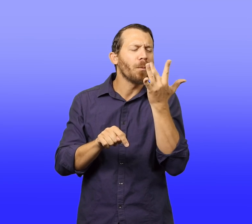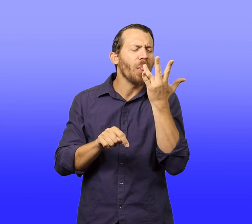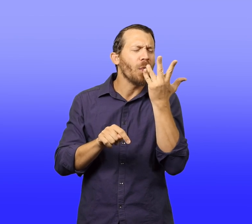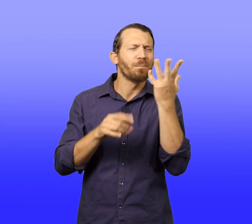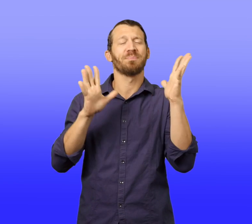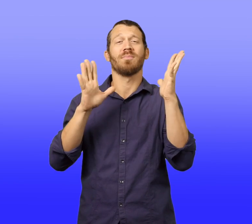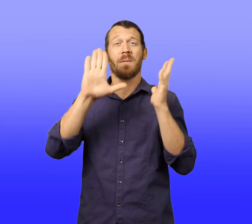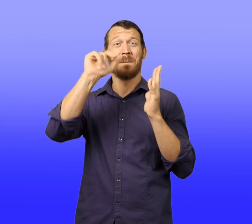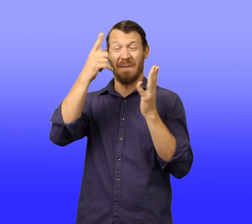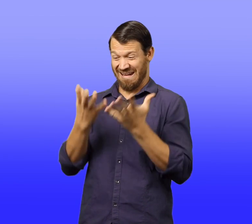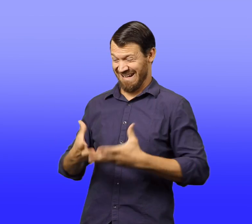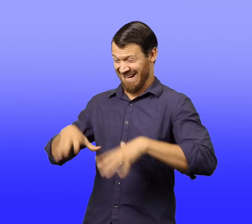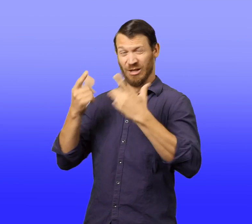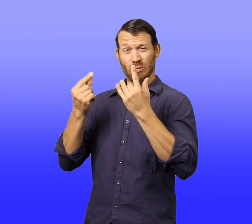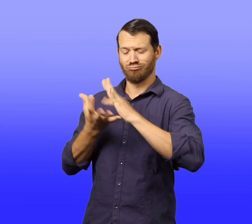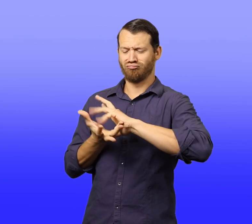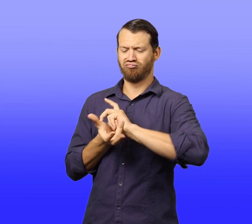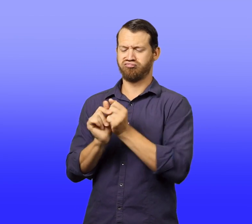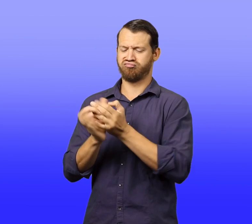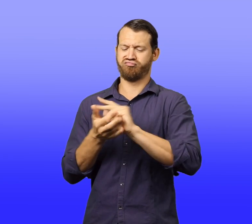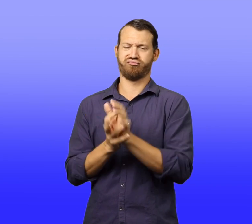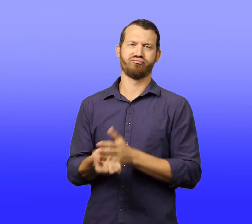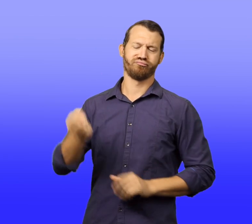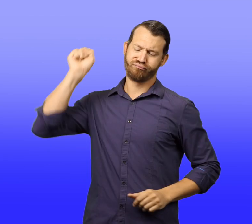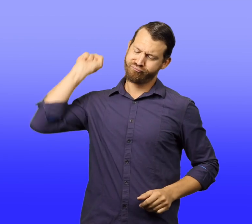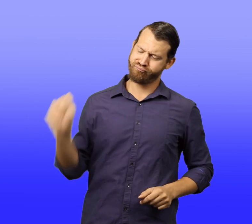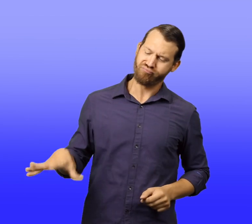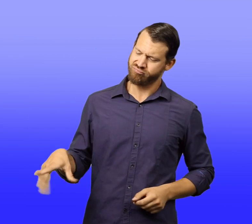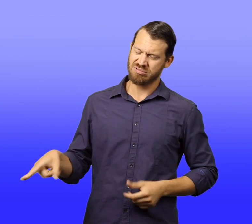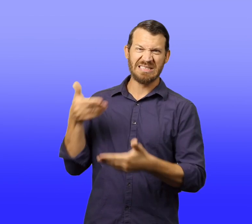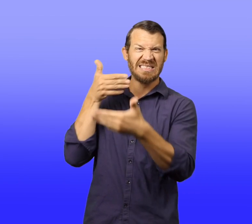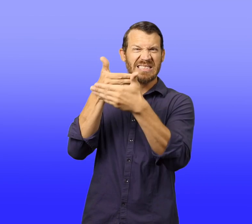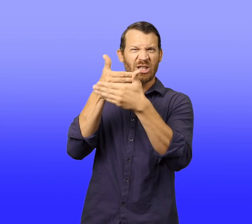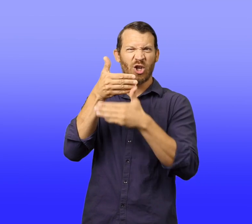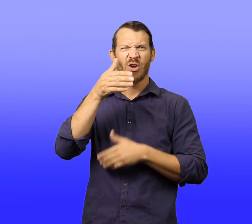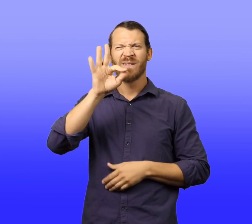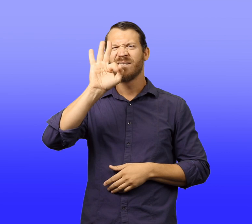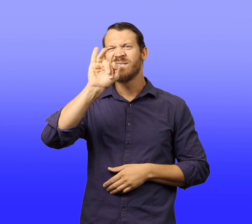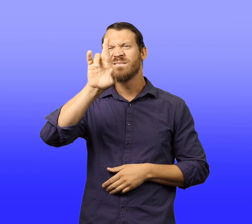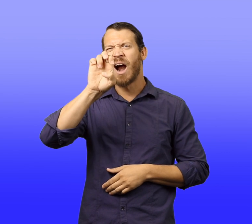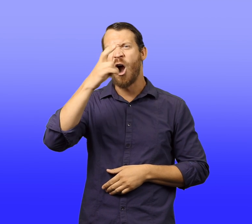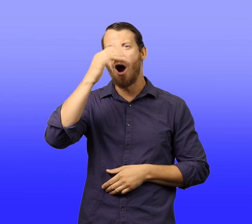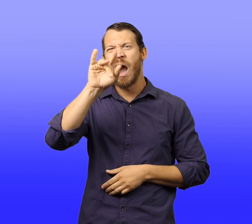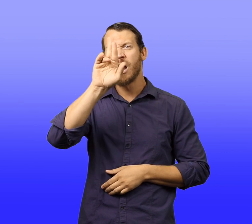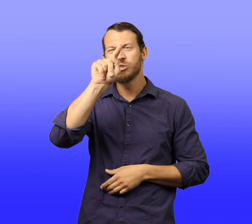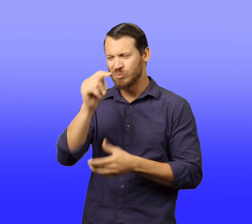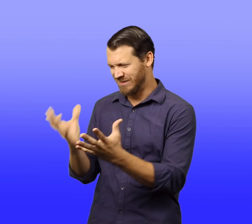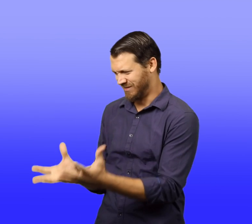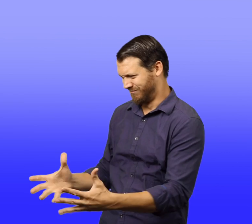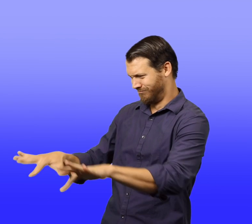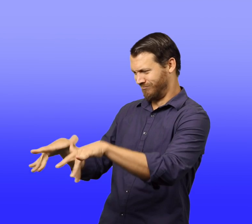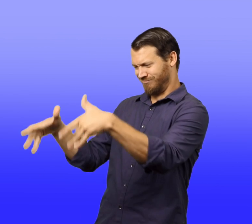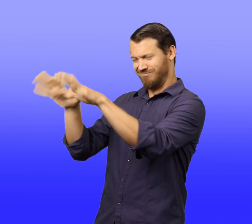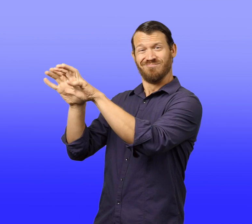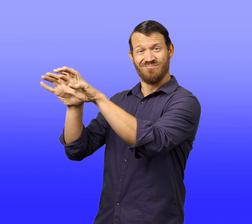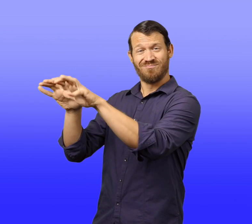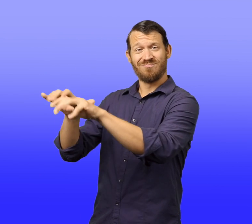He licked the red jelly from his fingers, then he crumpled up the empty bag and threw it at the fire hydrant.